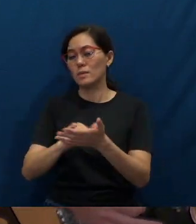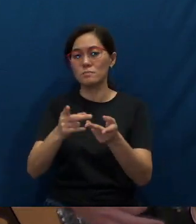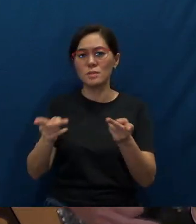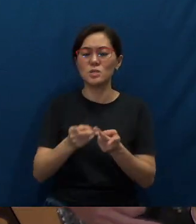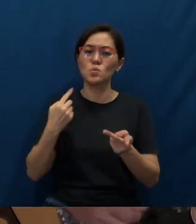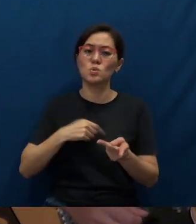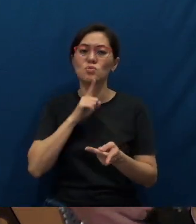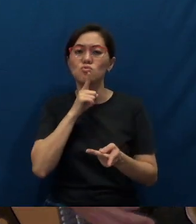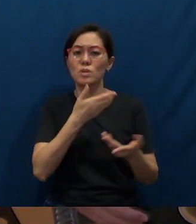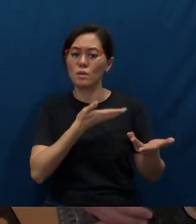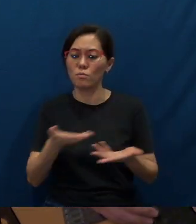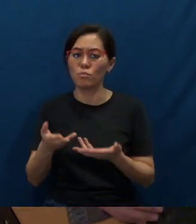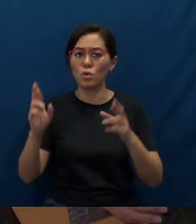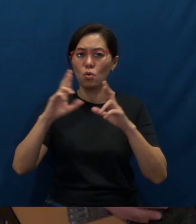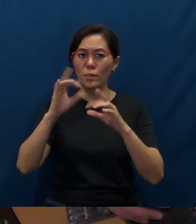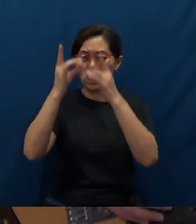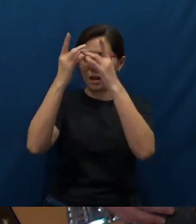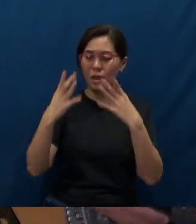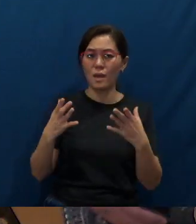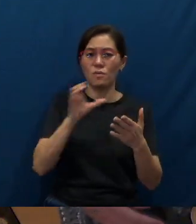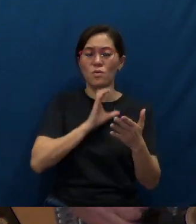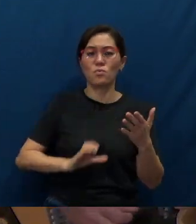and the light of Christ to those around us.